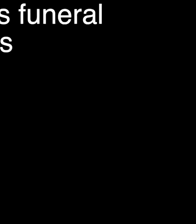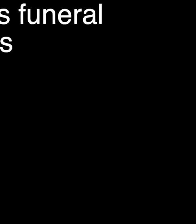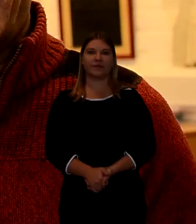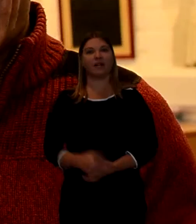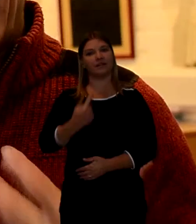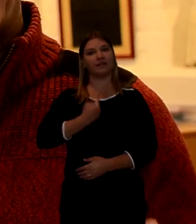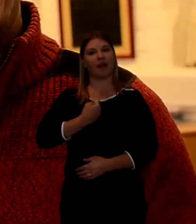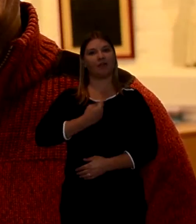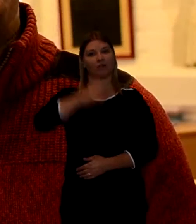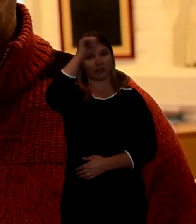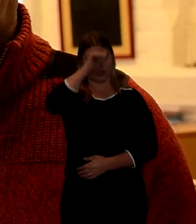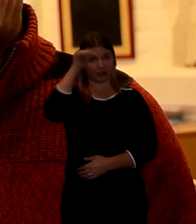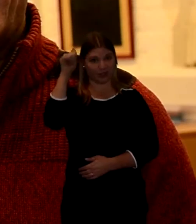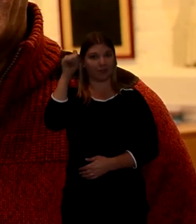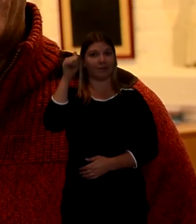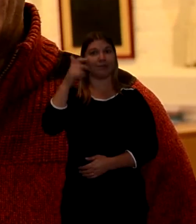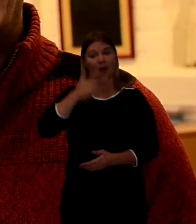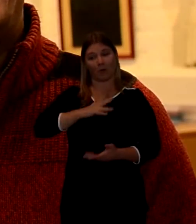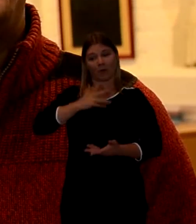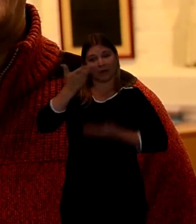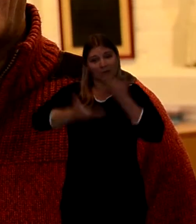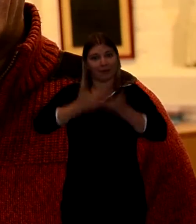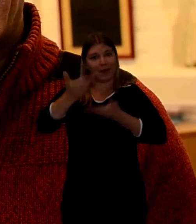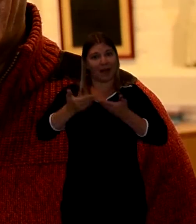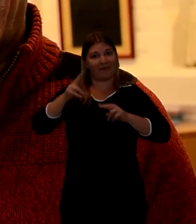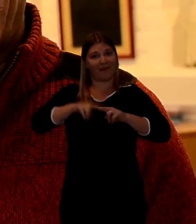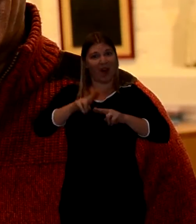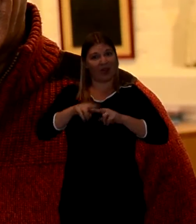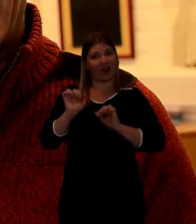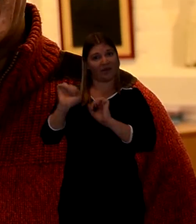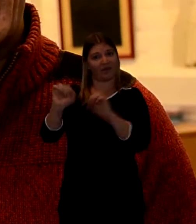I'm a Christian myself but i'm going to be talking about my father's death who was a Sikh